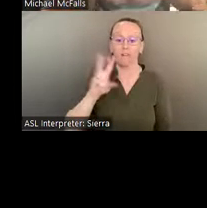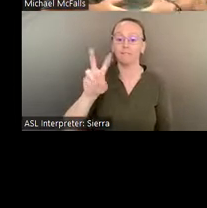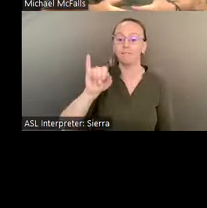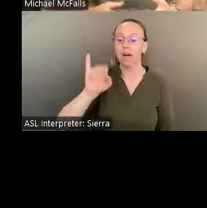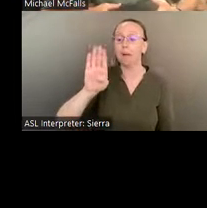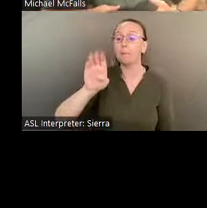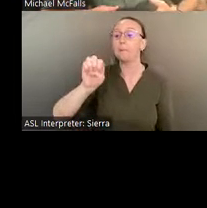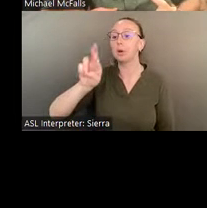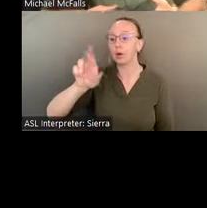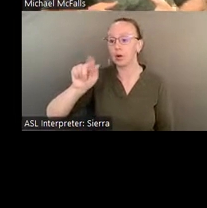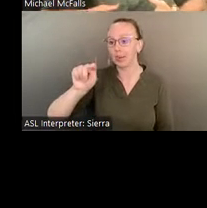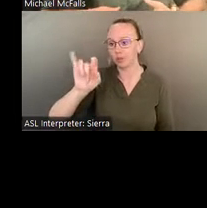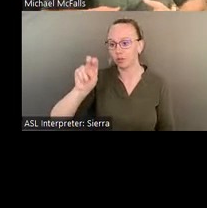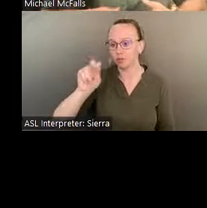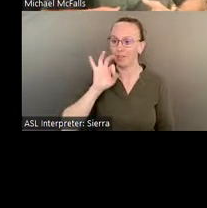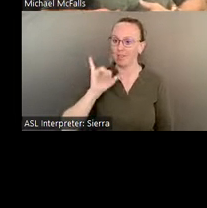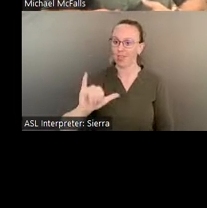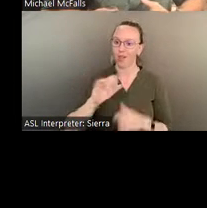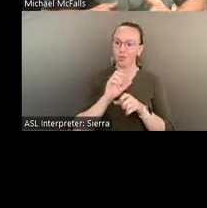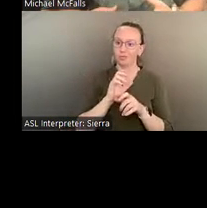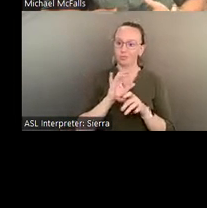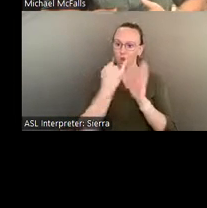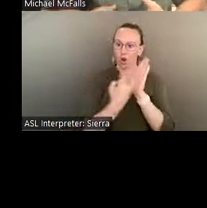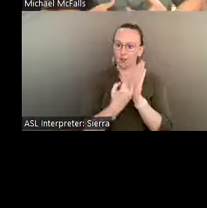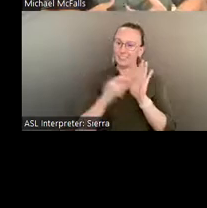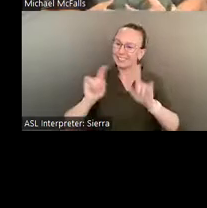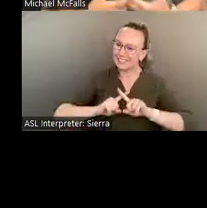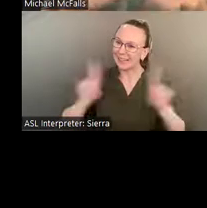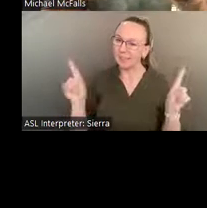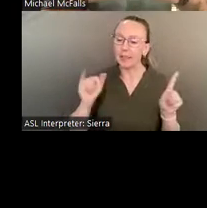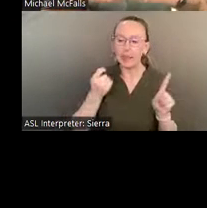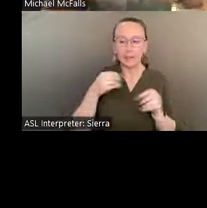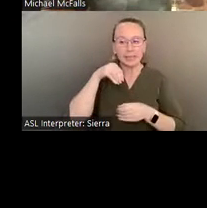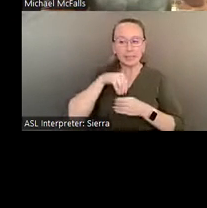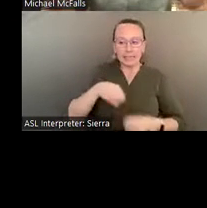It was a kind of a feeling that you get from the inside of your gut and kind of radiates